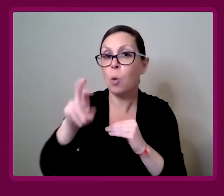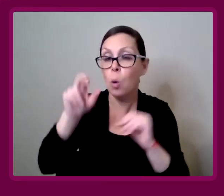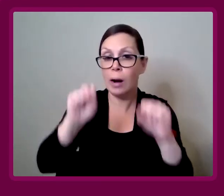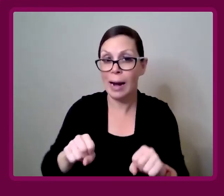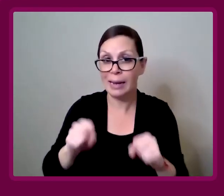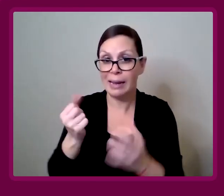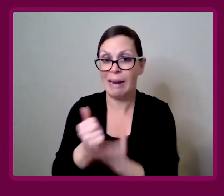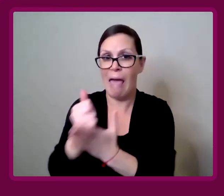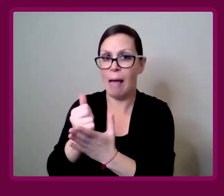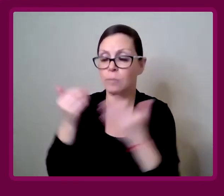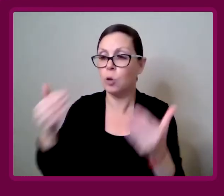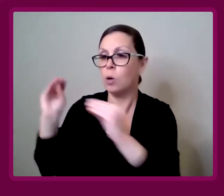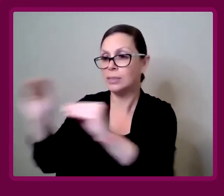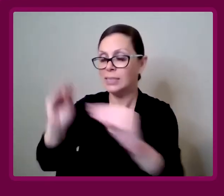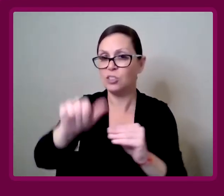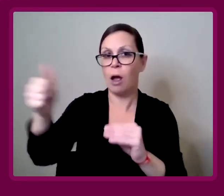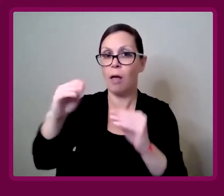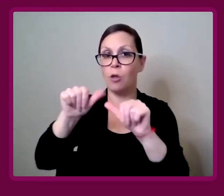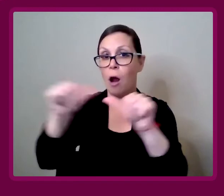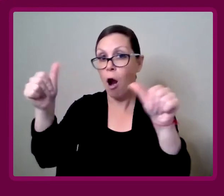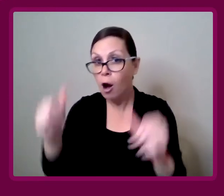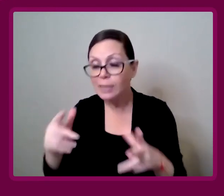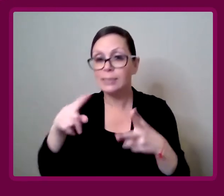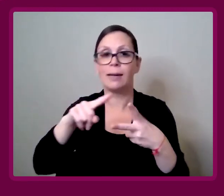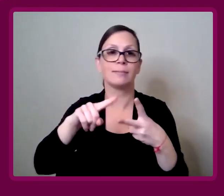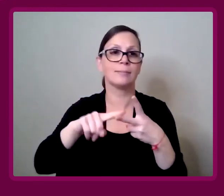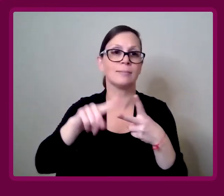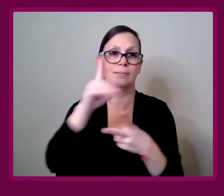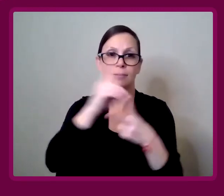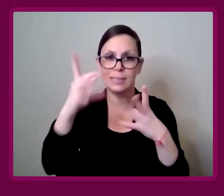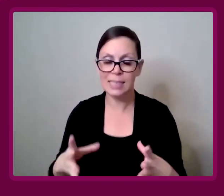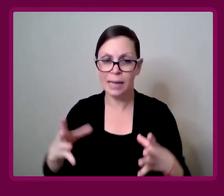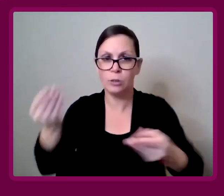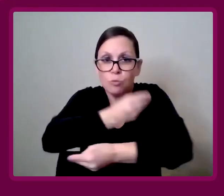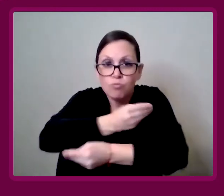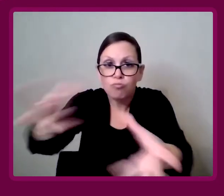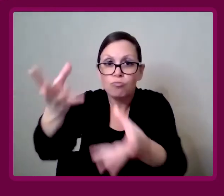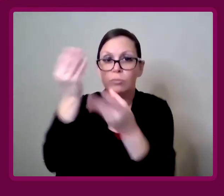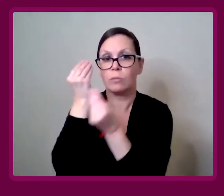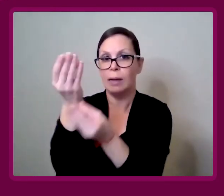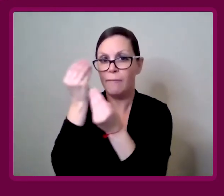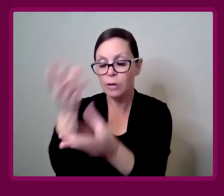Or I can help teach other architects and designers, to then disseminate that information out,